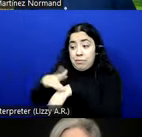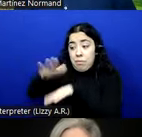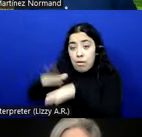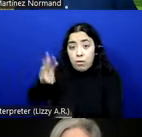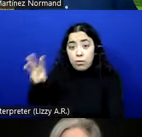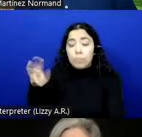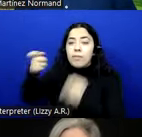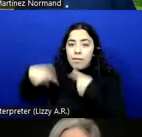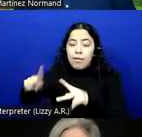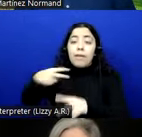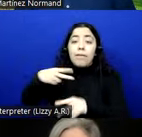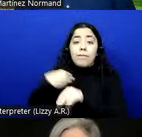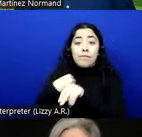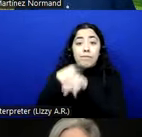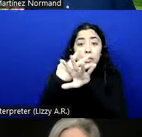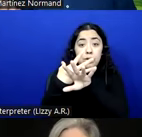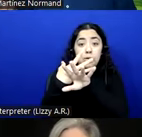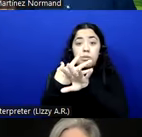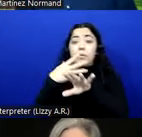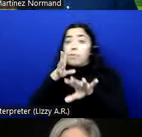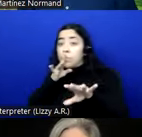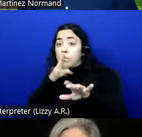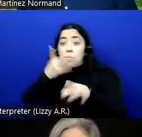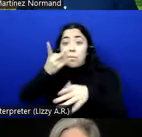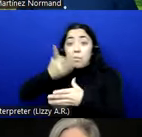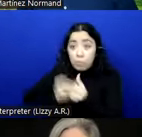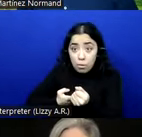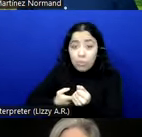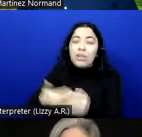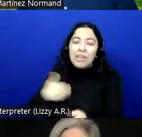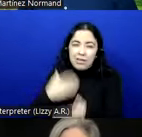at the same time, yes, there's a chapter for that. You have to deal with requirements of